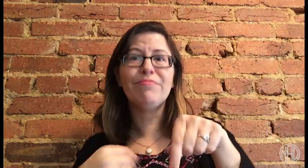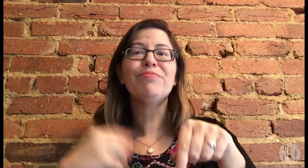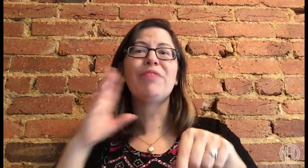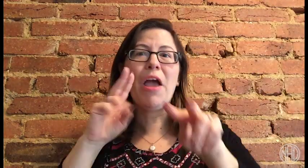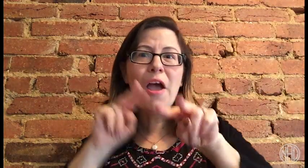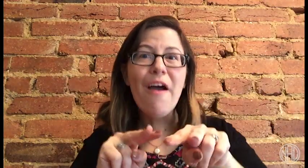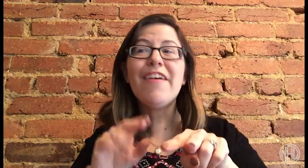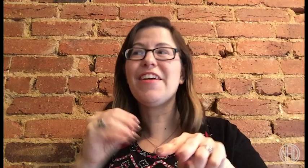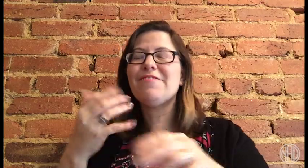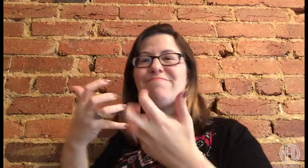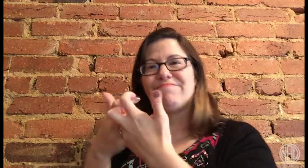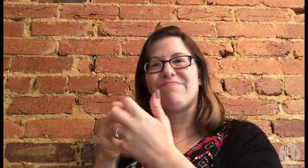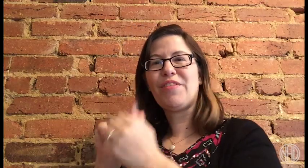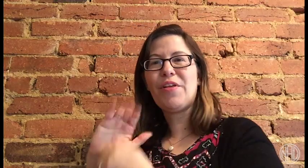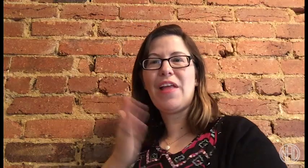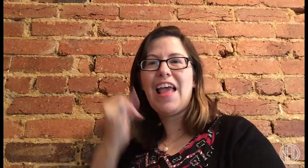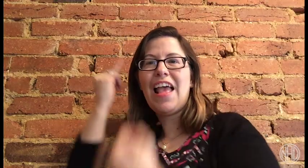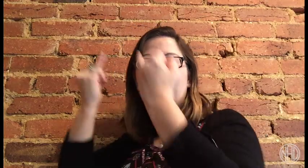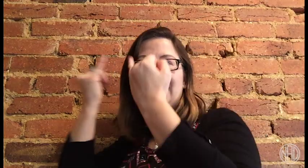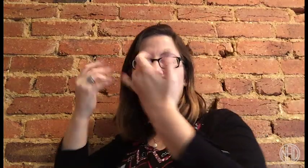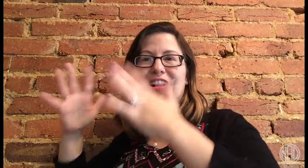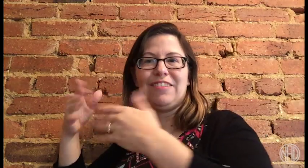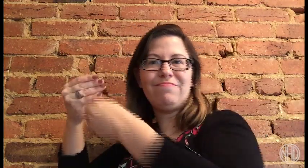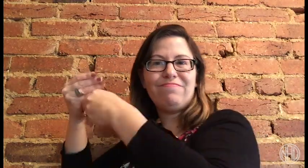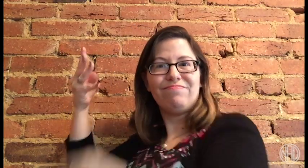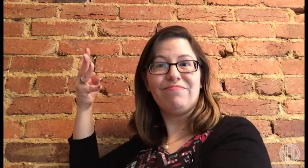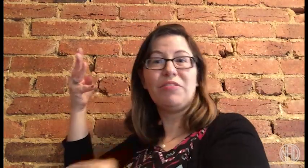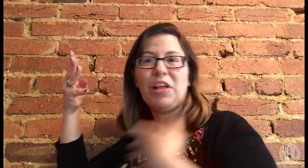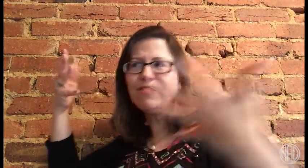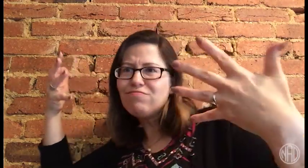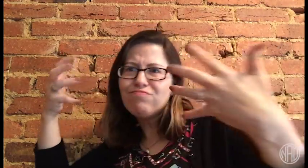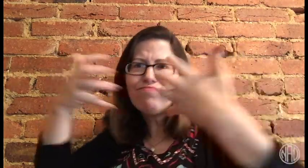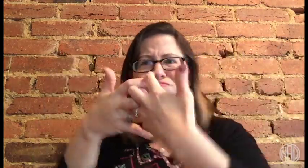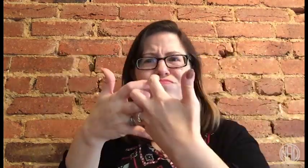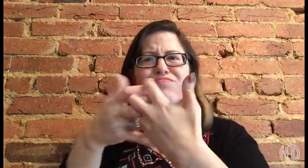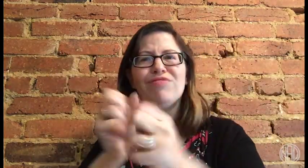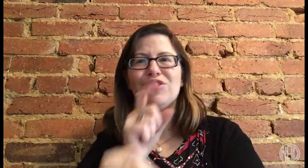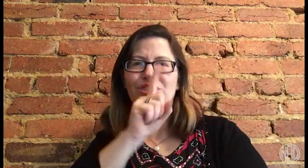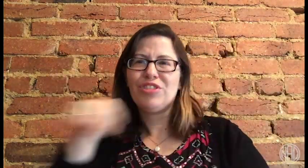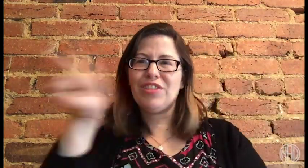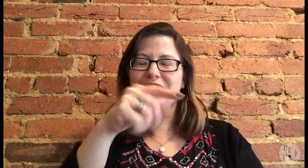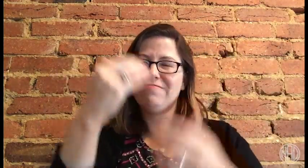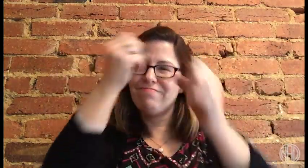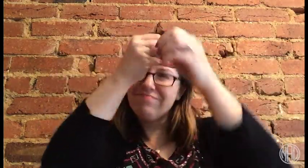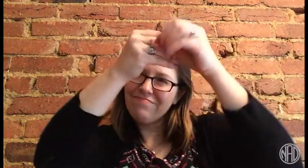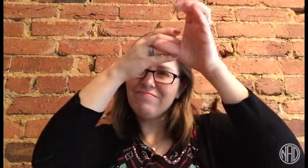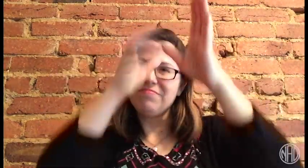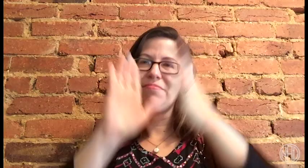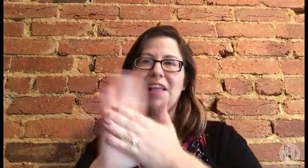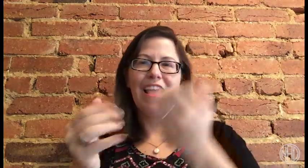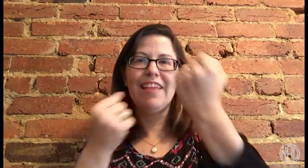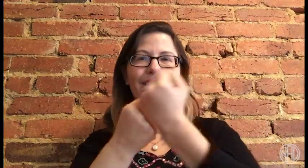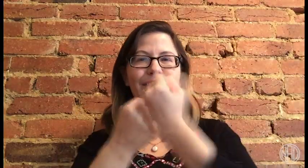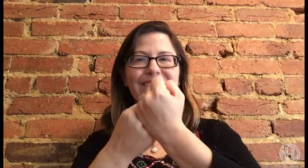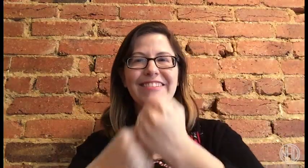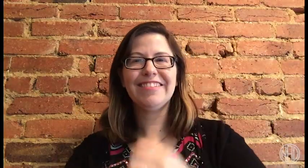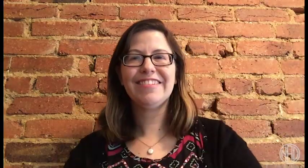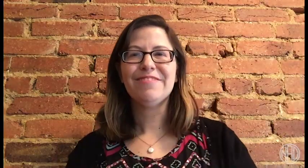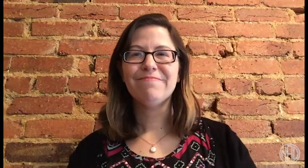We'll consider your comment and make sure you get all tools necessary to continue your advocacy!